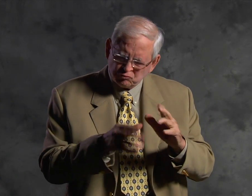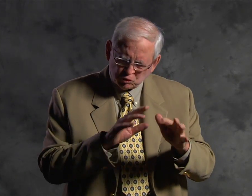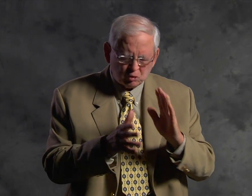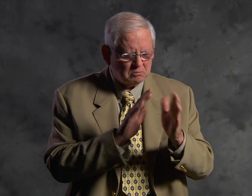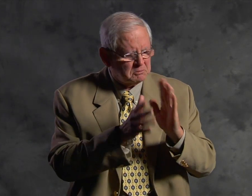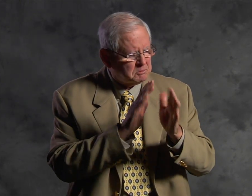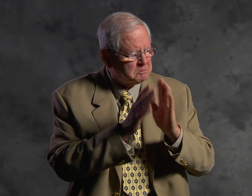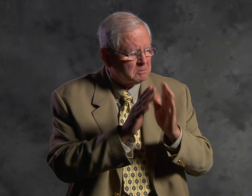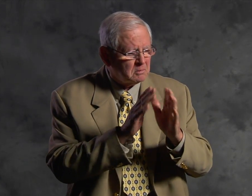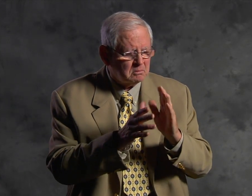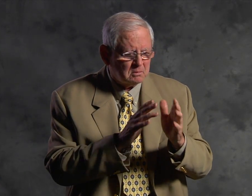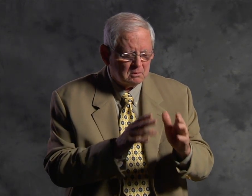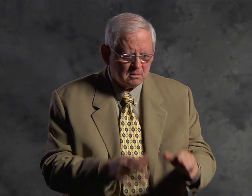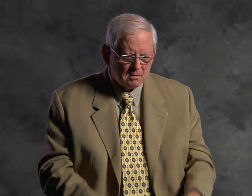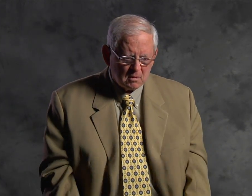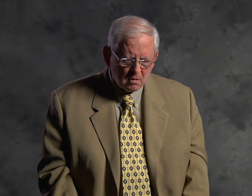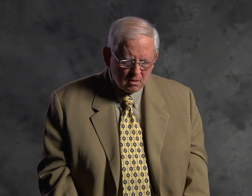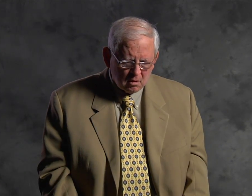His response was instantaneous, we were able to talk back and